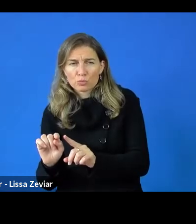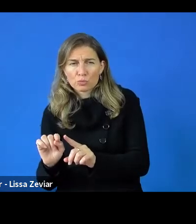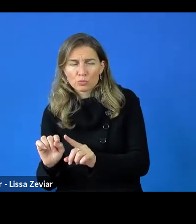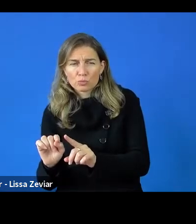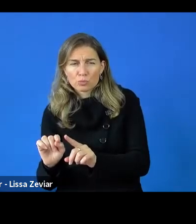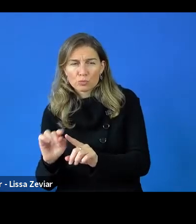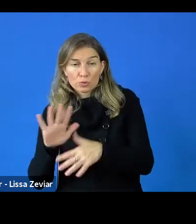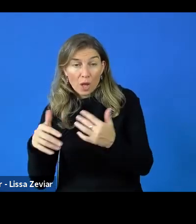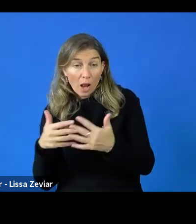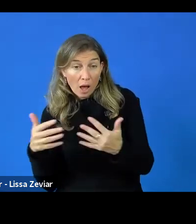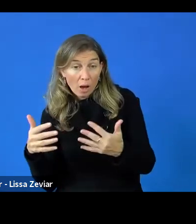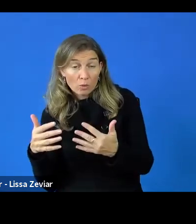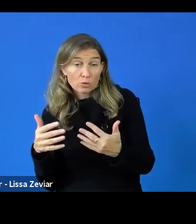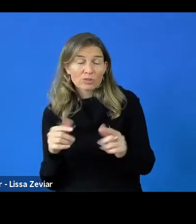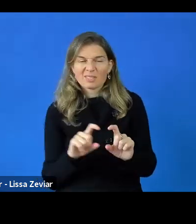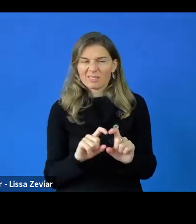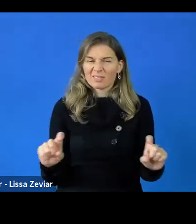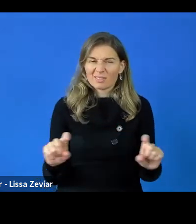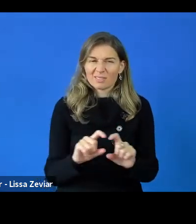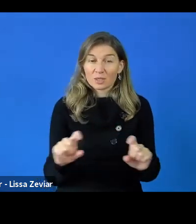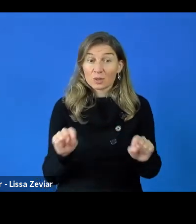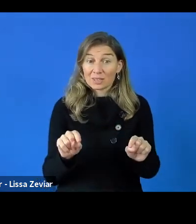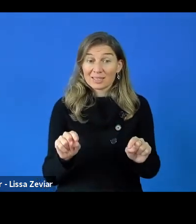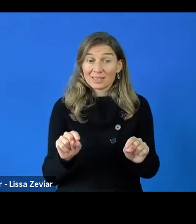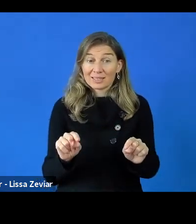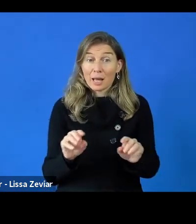To develop an accessible media player is also very important.